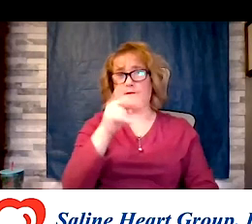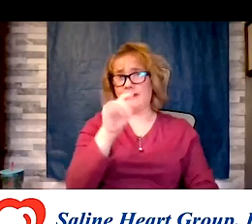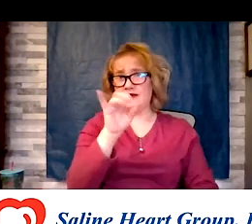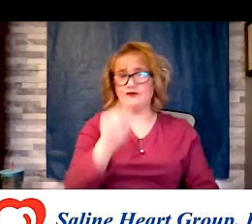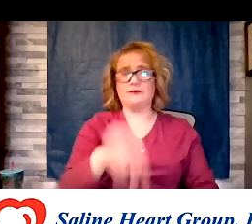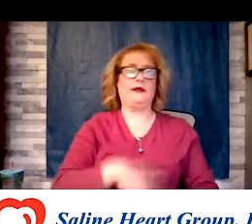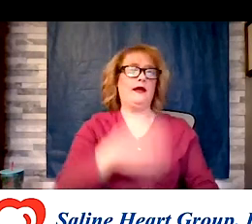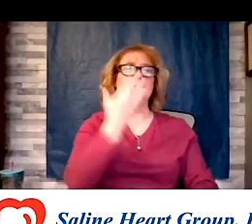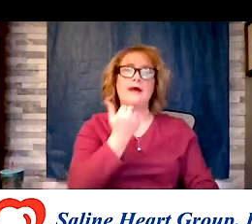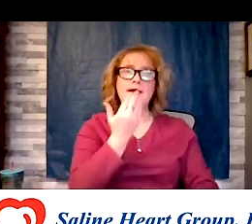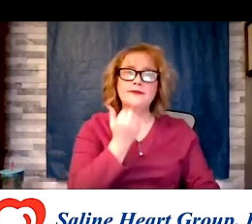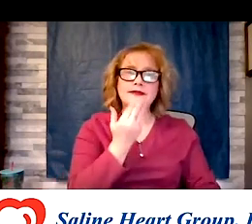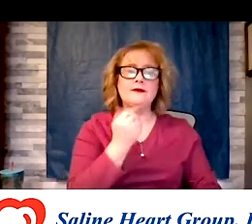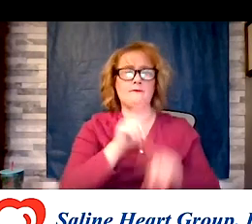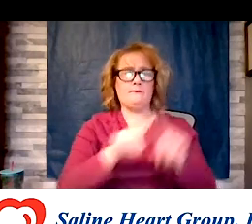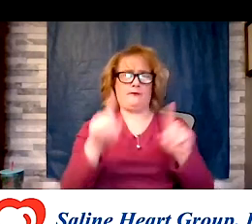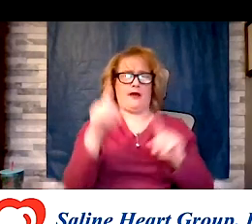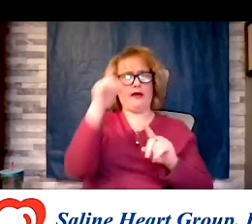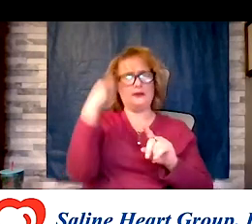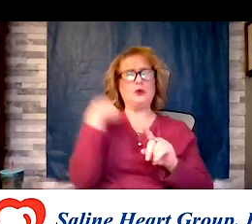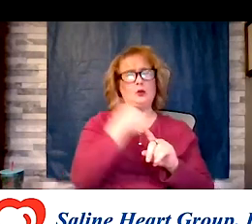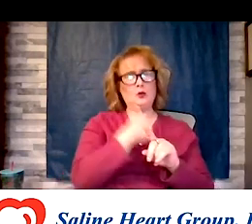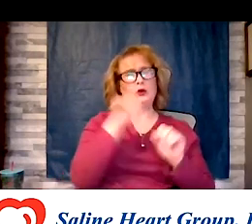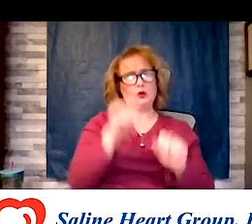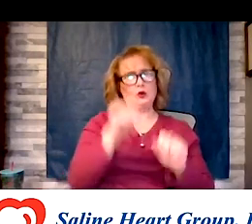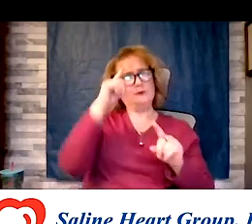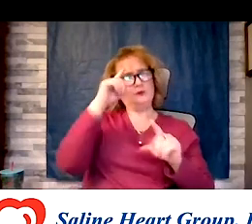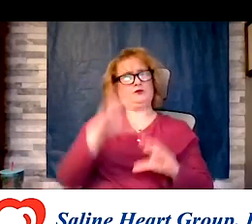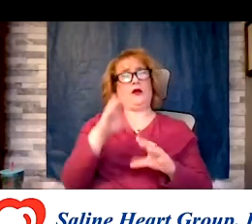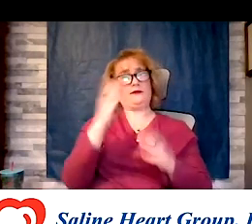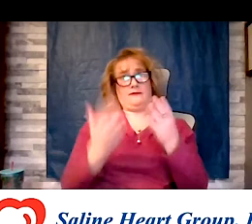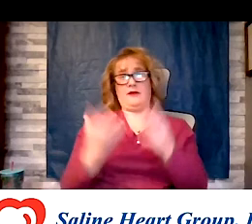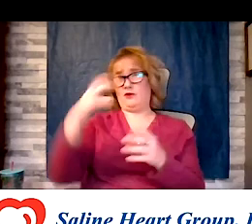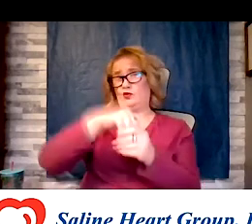be surprised that it might include some other things like atrial fibrillation and sleep